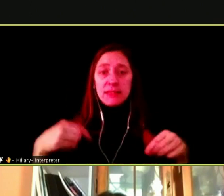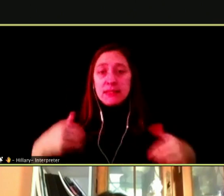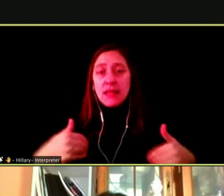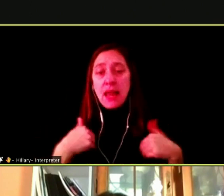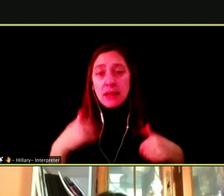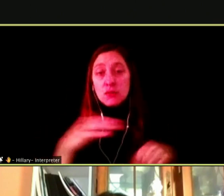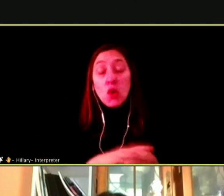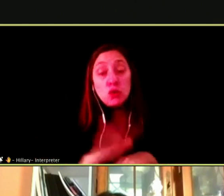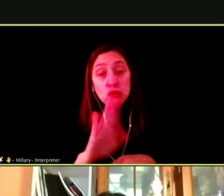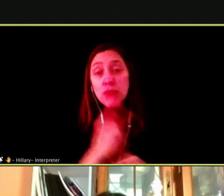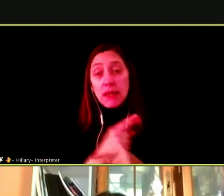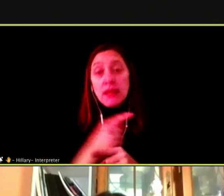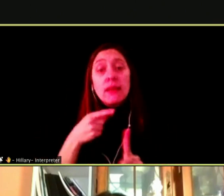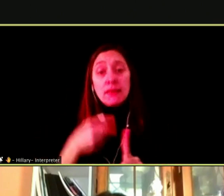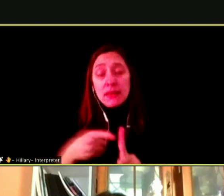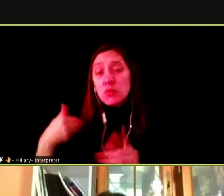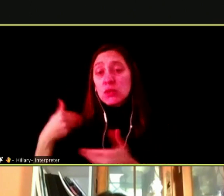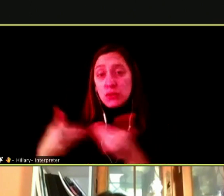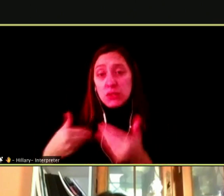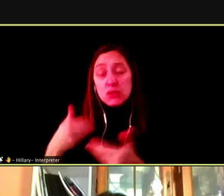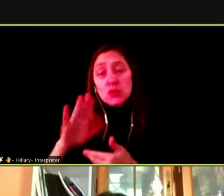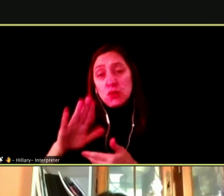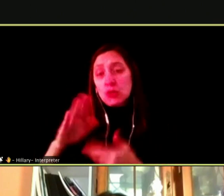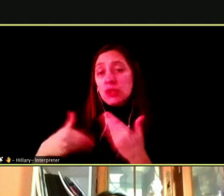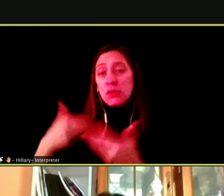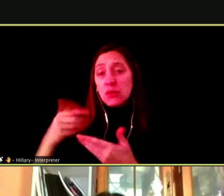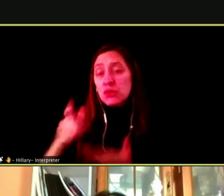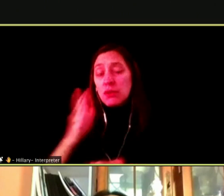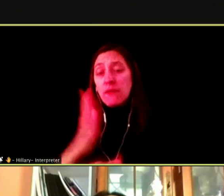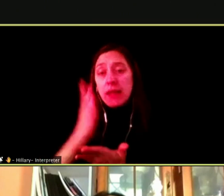FOR THIS WAS A GENERATION POSTED IN SMOKING HOOD AND LOOK AT IT.